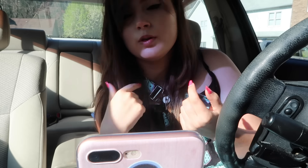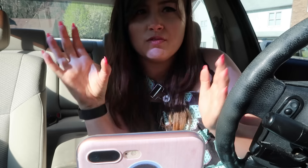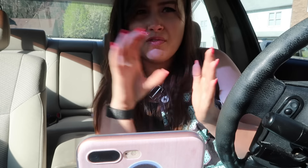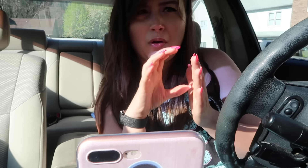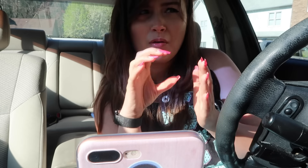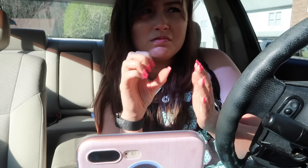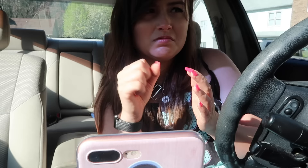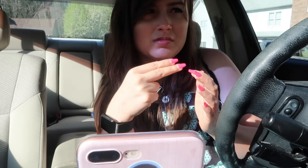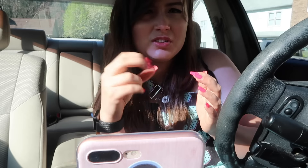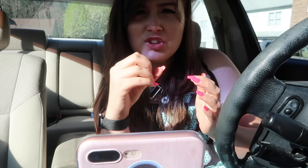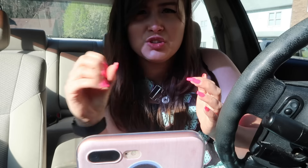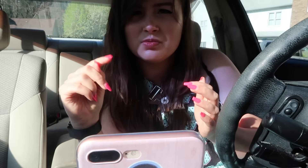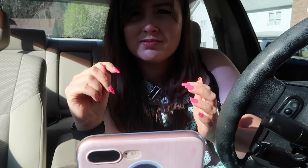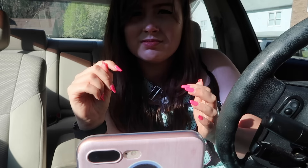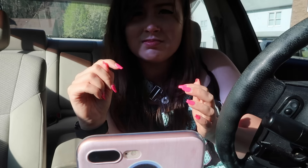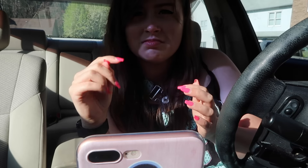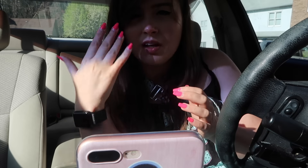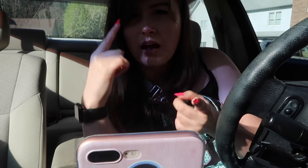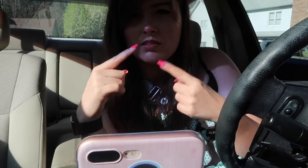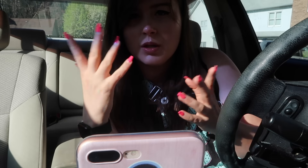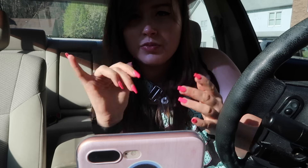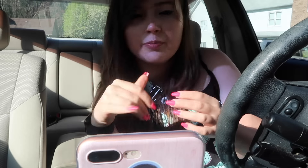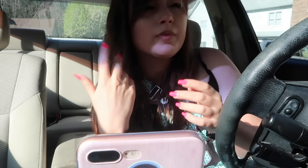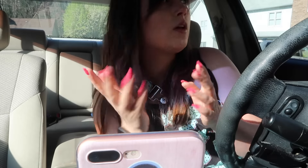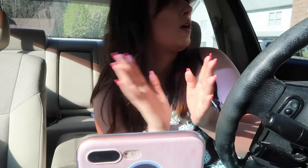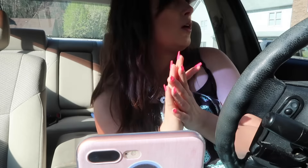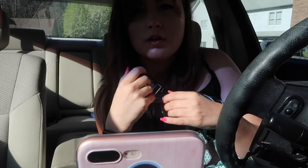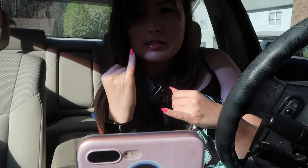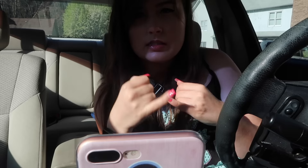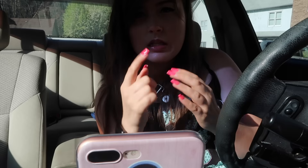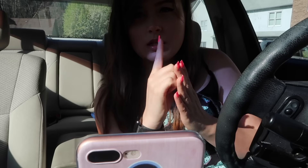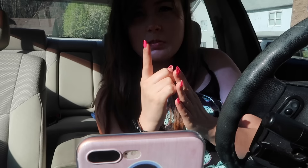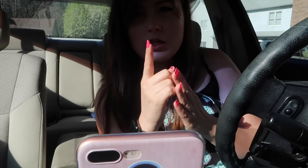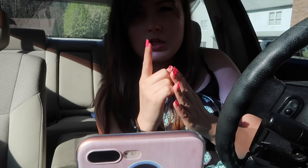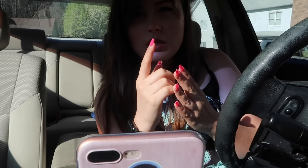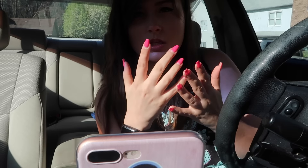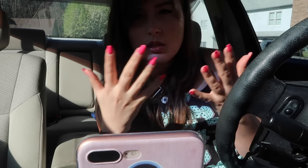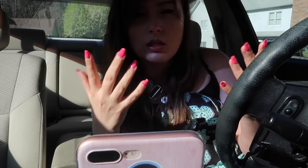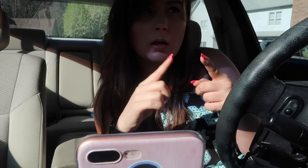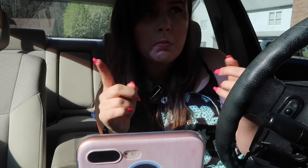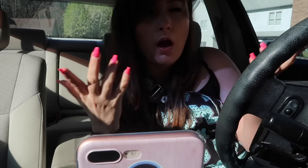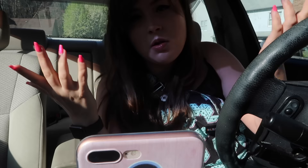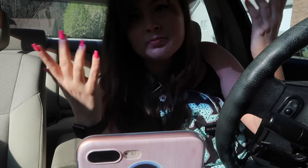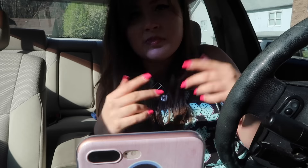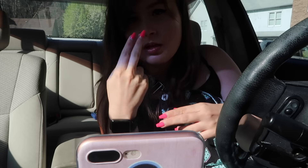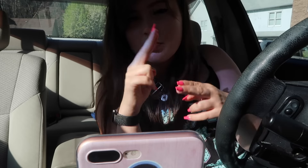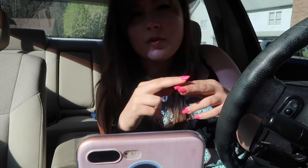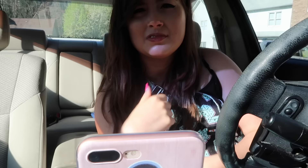I'll be doing a photoshoot there. Not sure of the sign for that. It's a last minute thing, but it'll be fun.